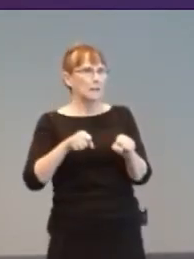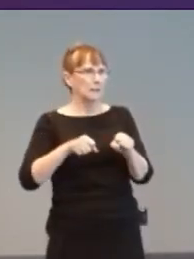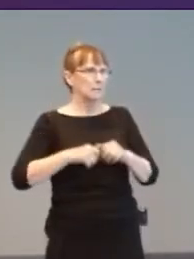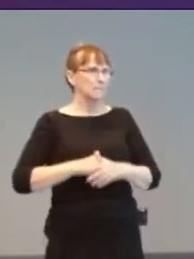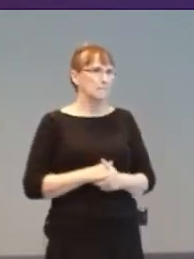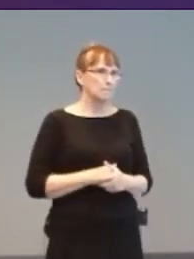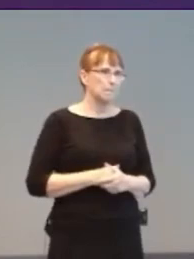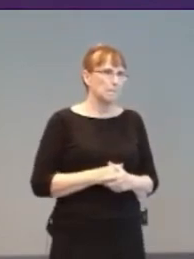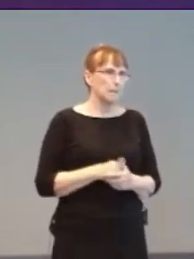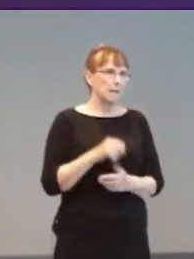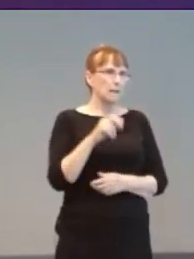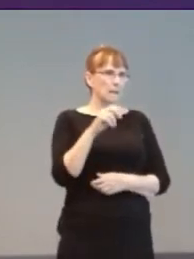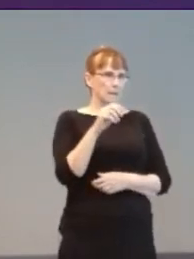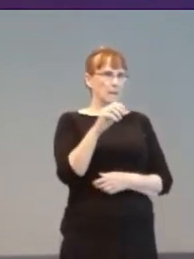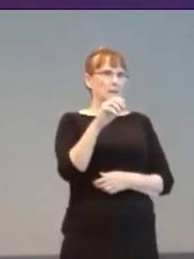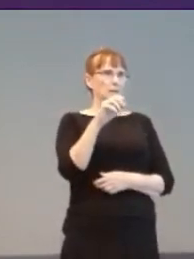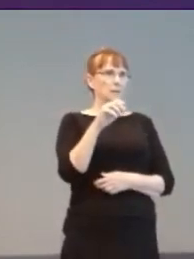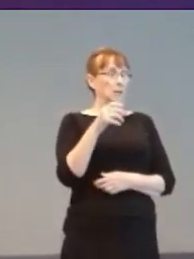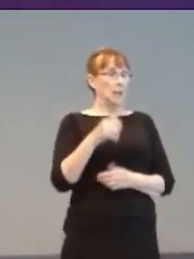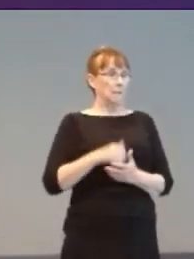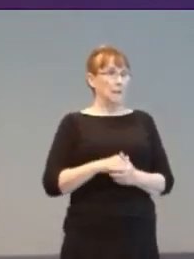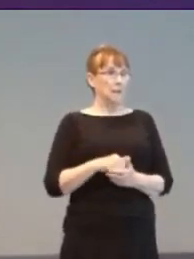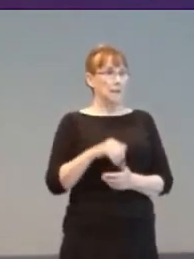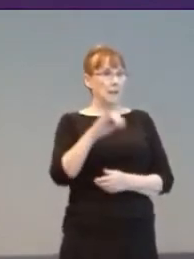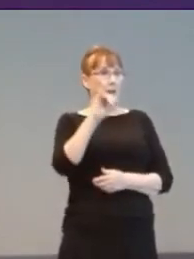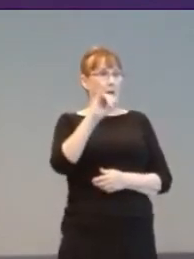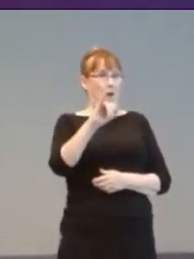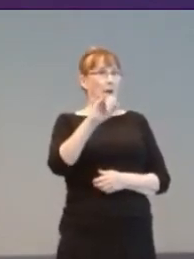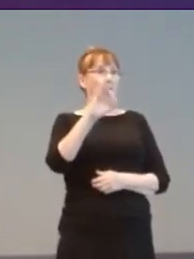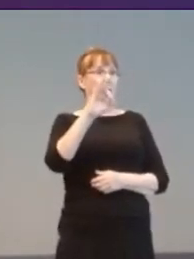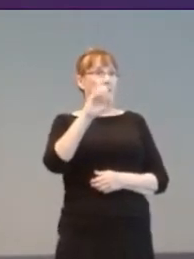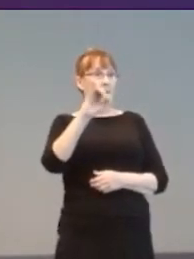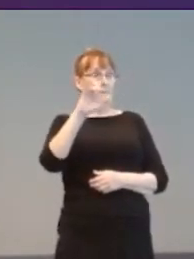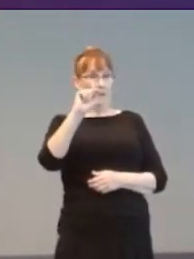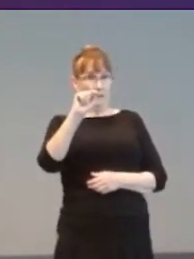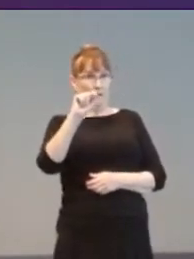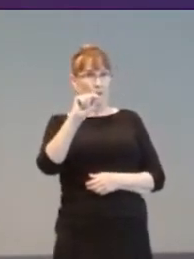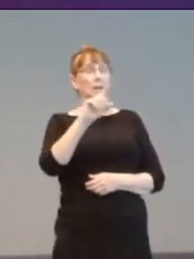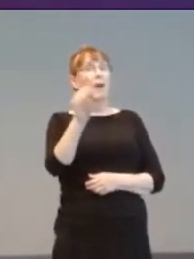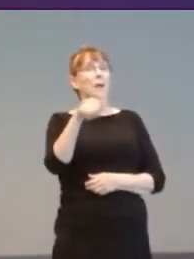events for the blind. Pictured at the MADA centre, Qatar is a young lad in traditional